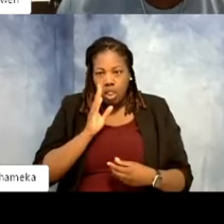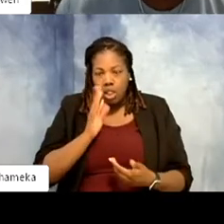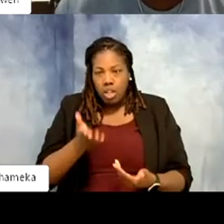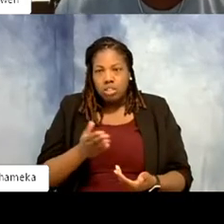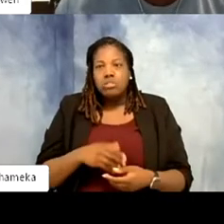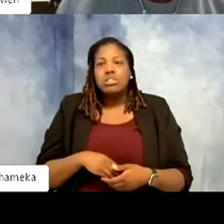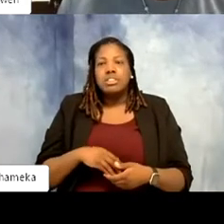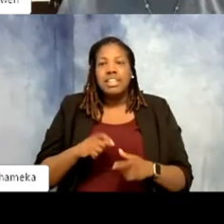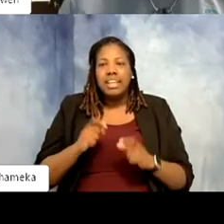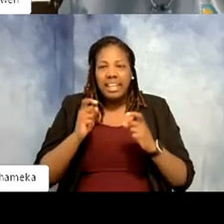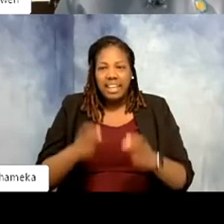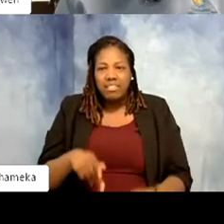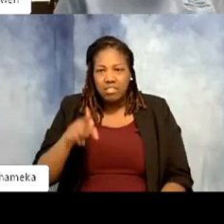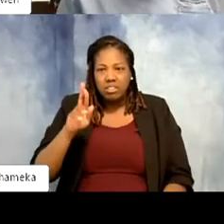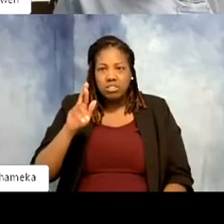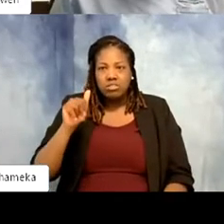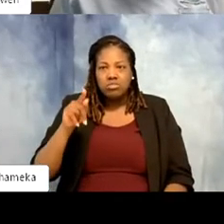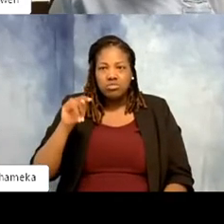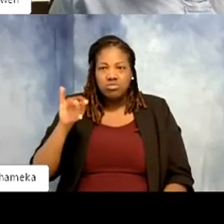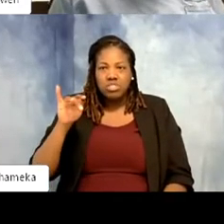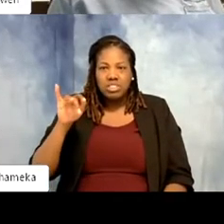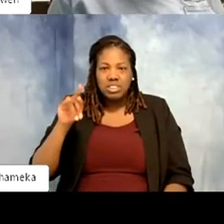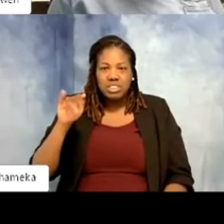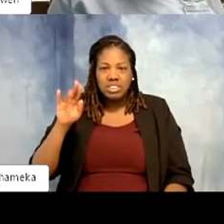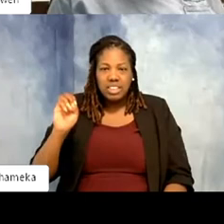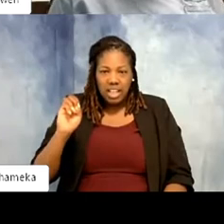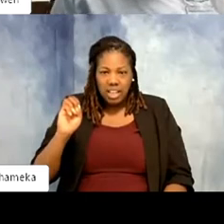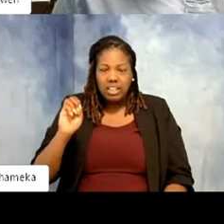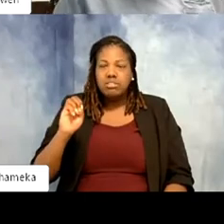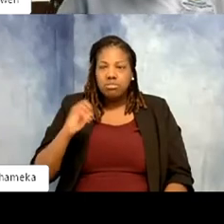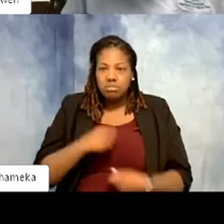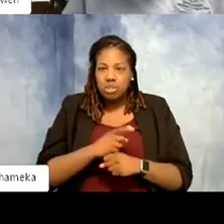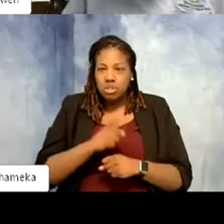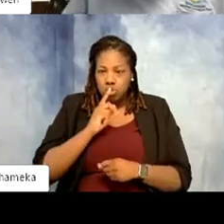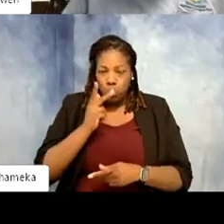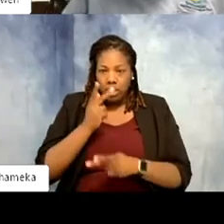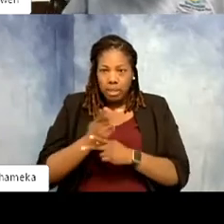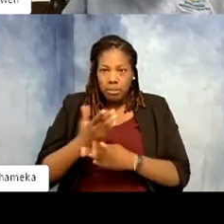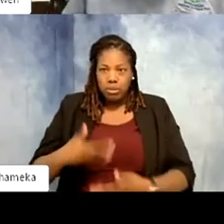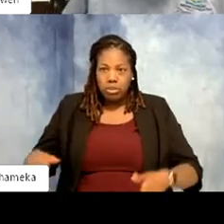pellet and again it's called ratite and we just keep that in a bucket so they always have it and water.